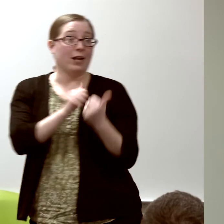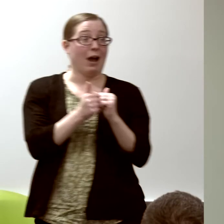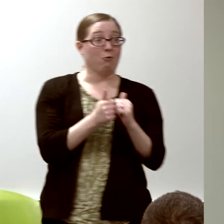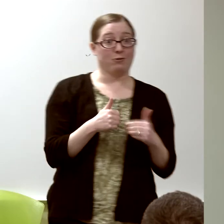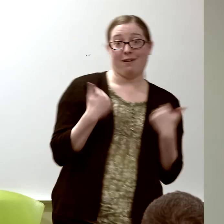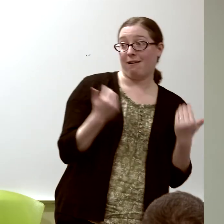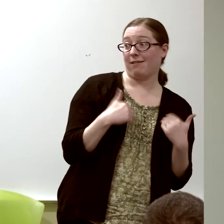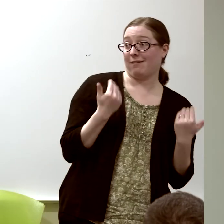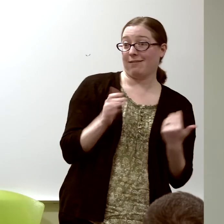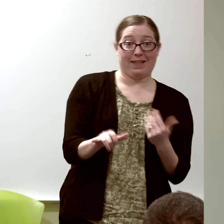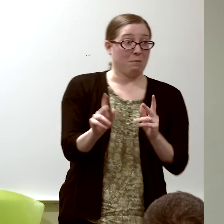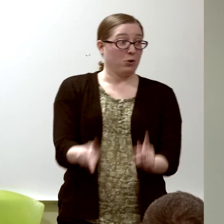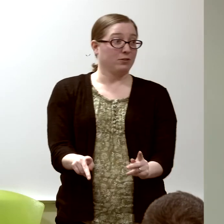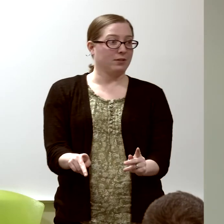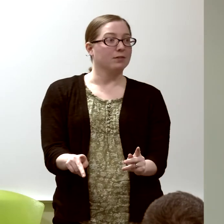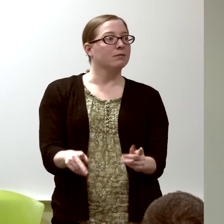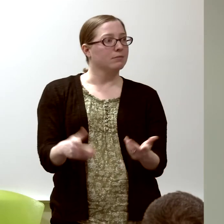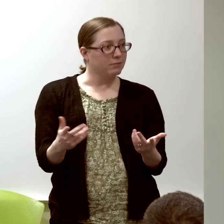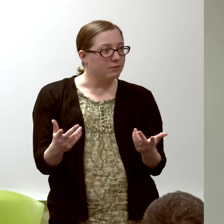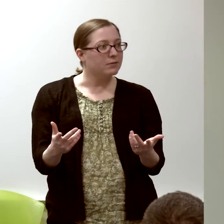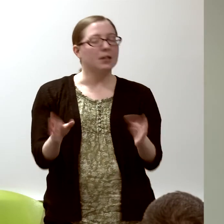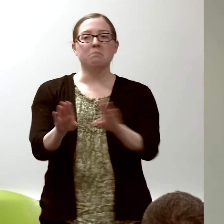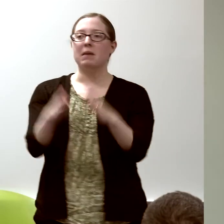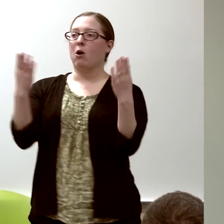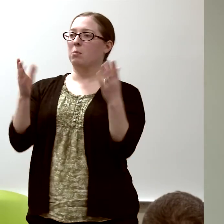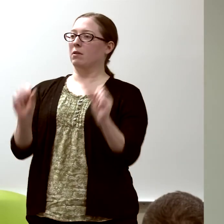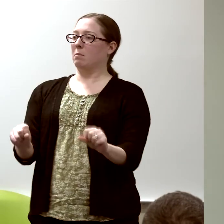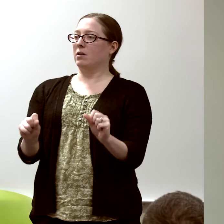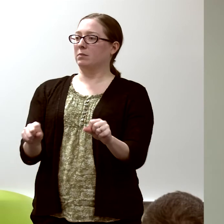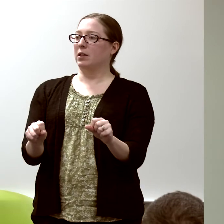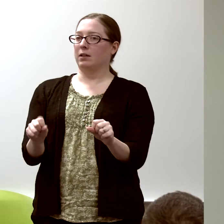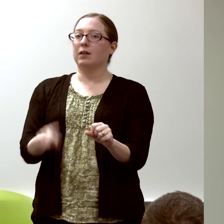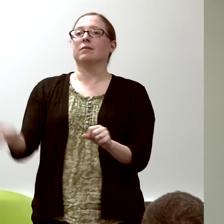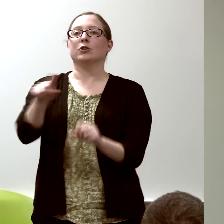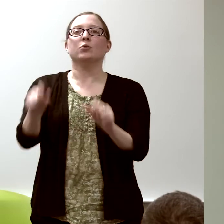be open to the possibility that they could teach you something...